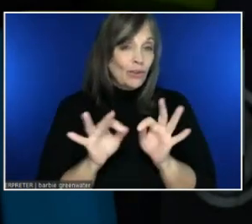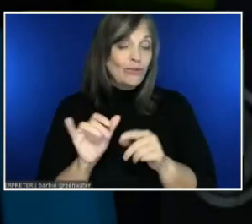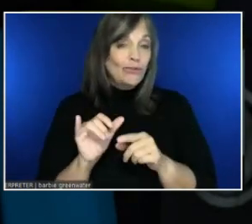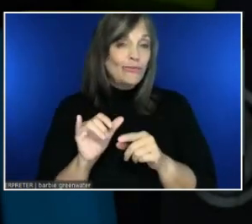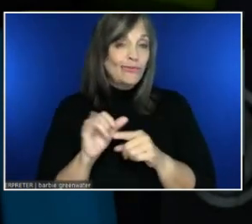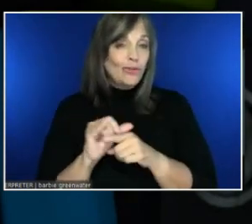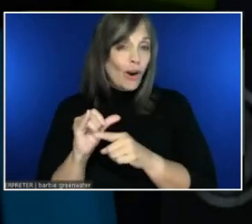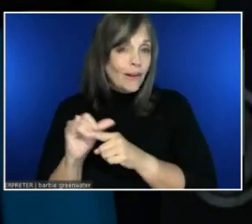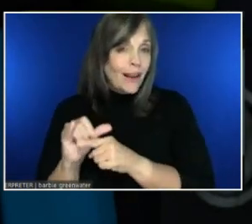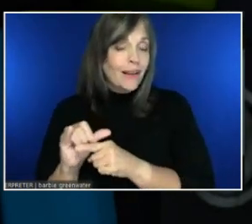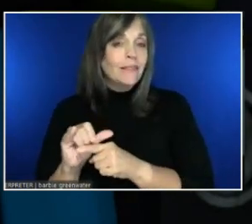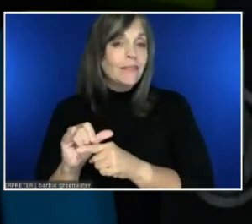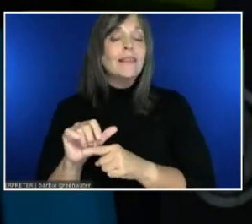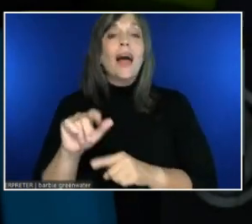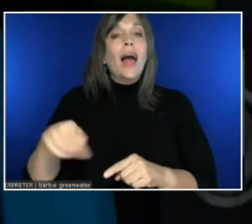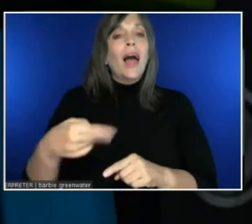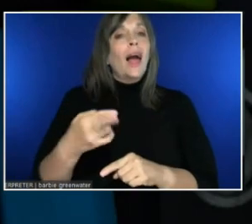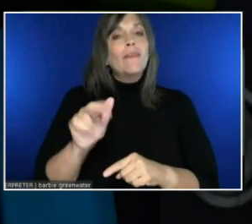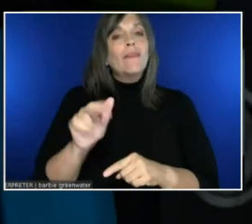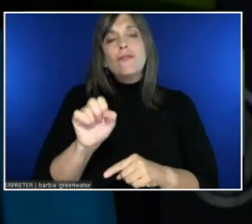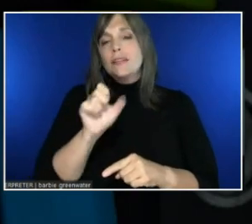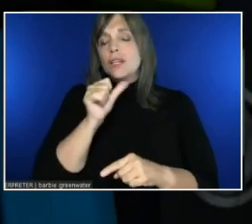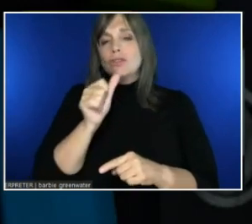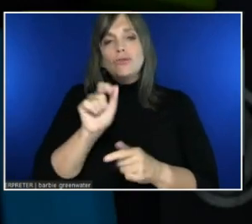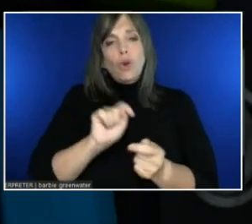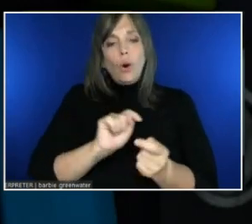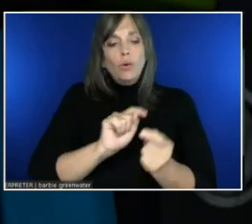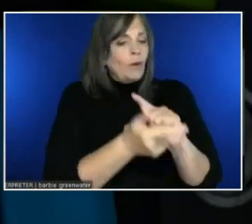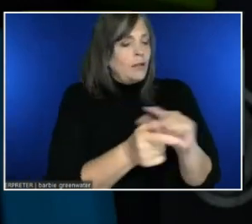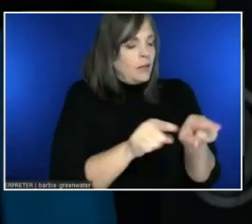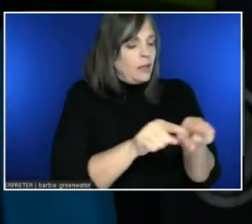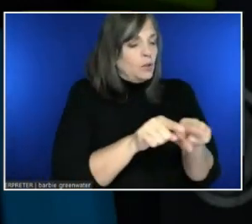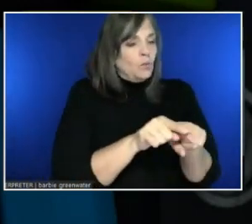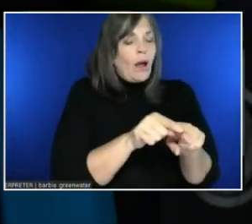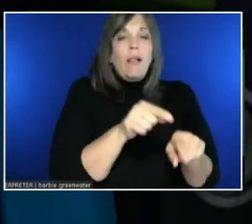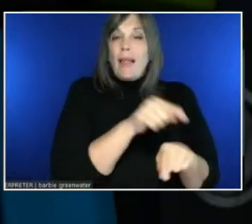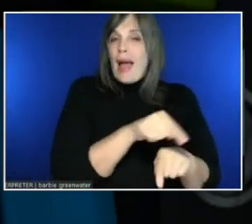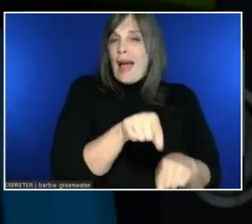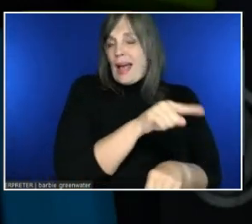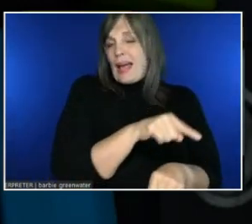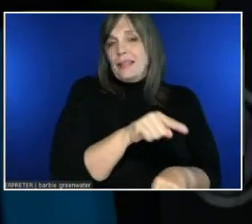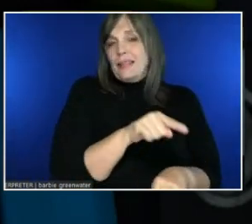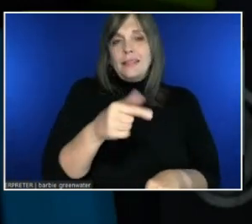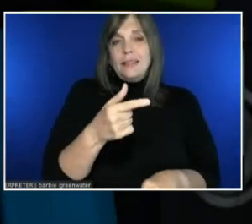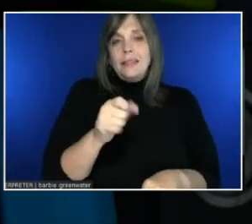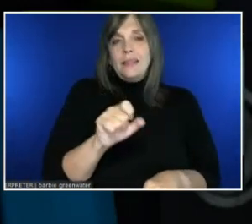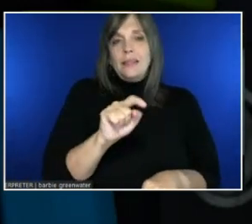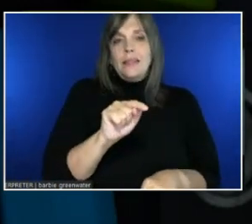Address. But I have no idea about the error rate. Okay. Thank you.